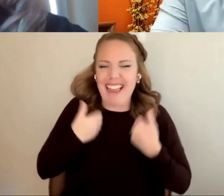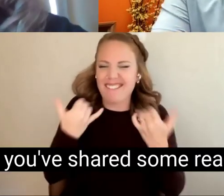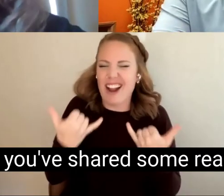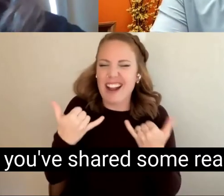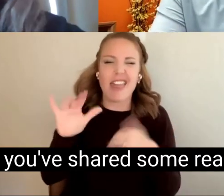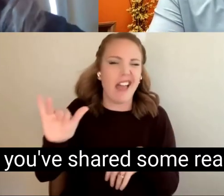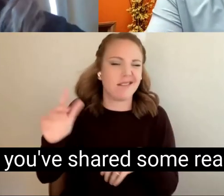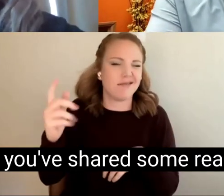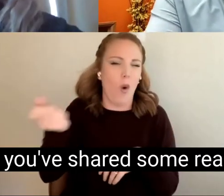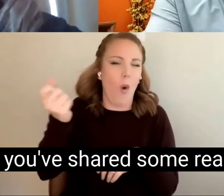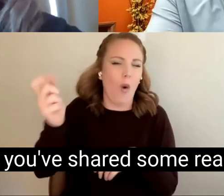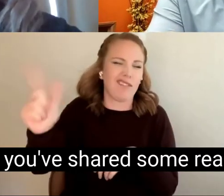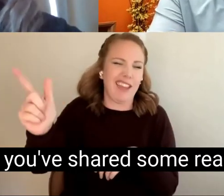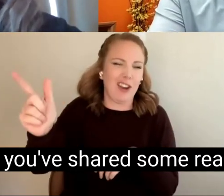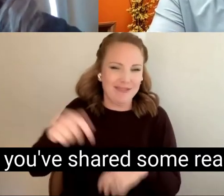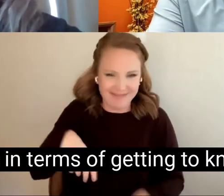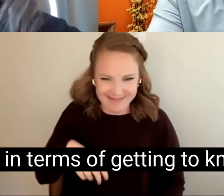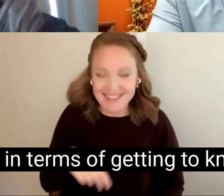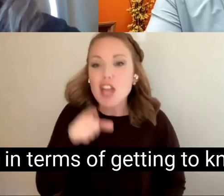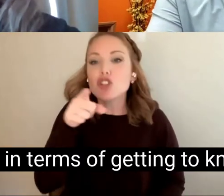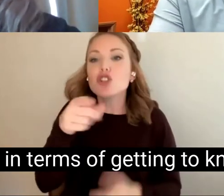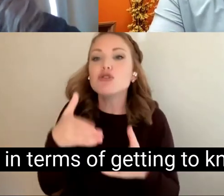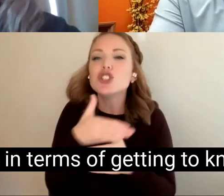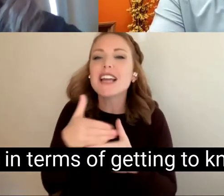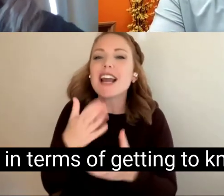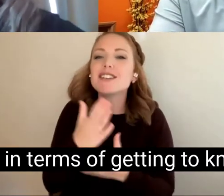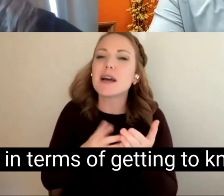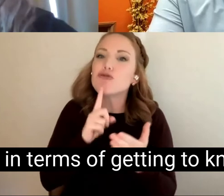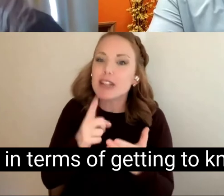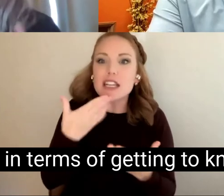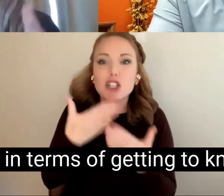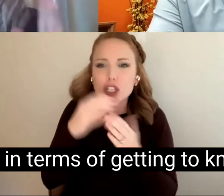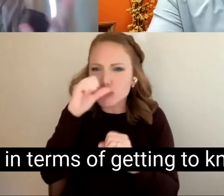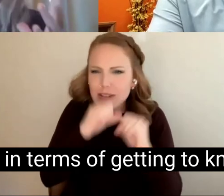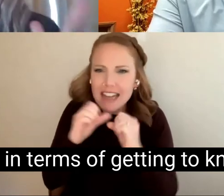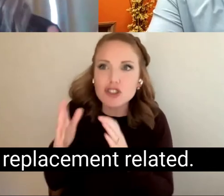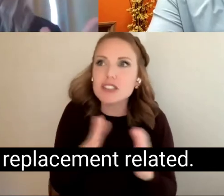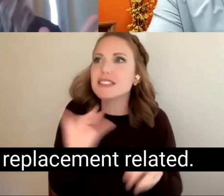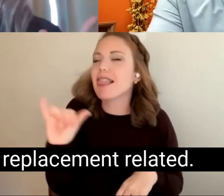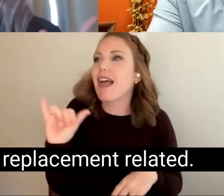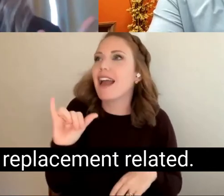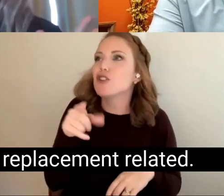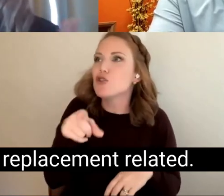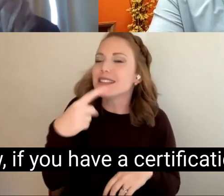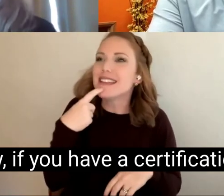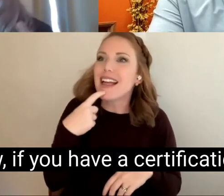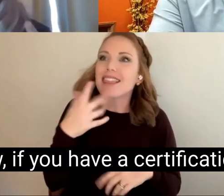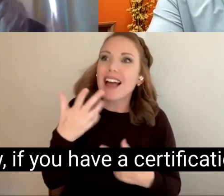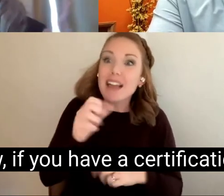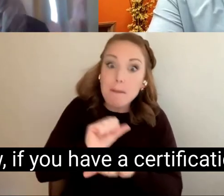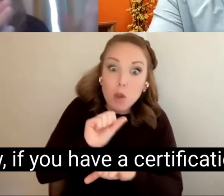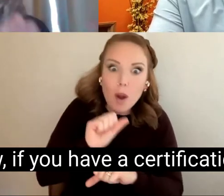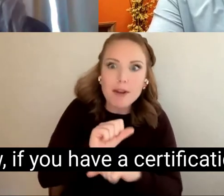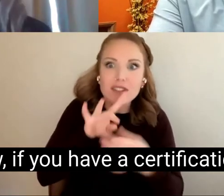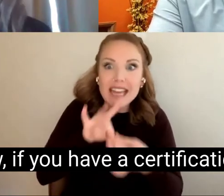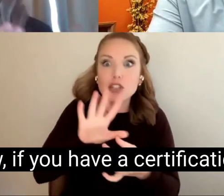And I think you've shared some really good strategies in terms of getting to know the replacement related. You know, if you have a certification you